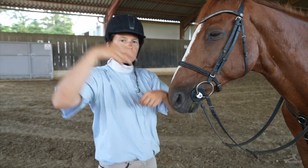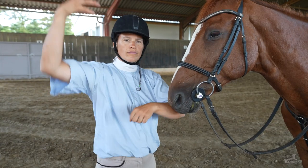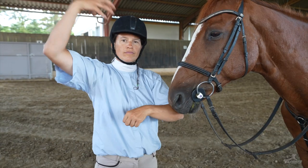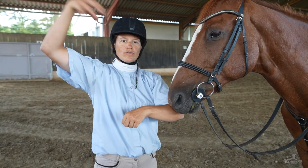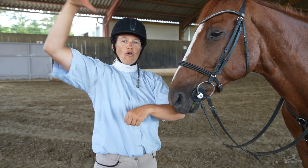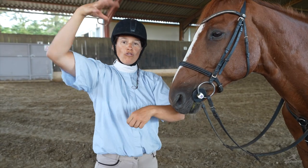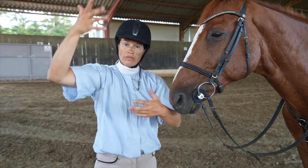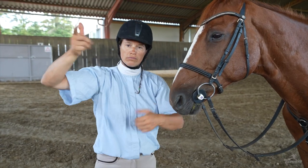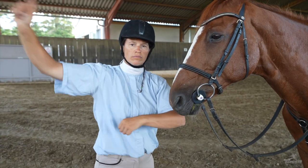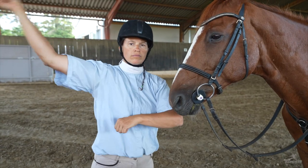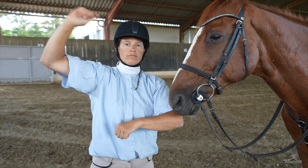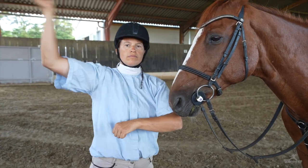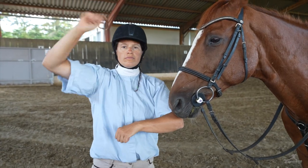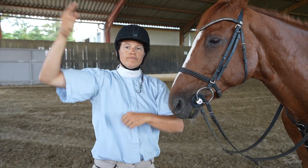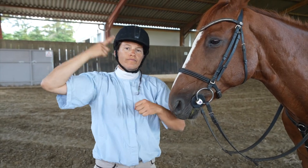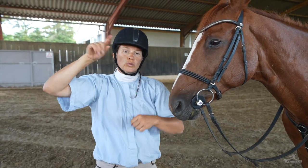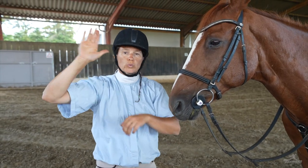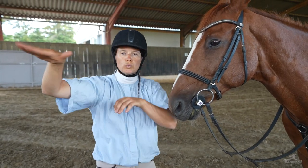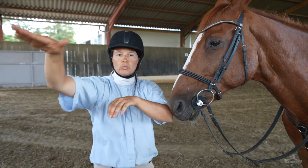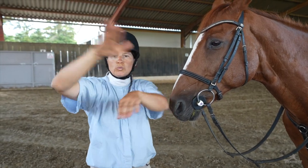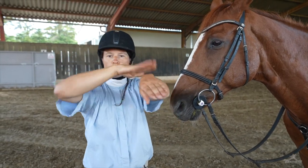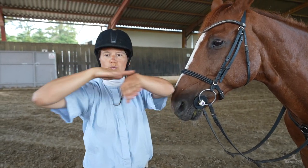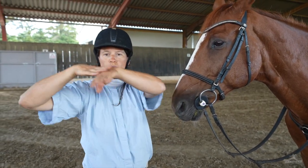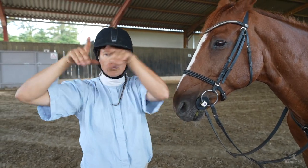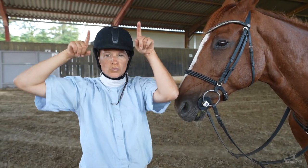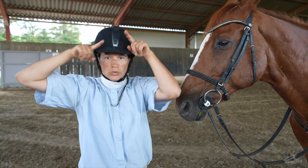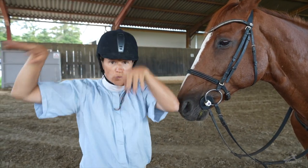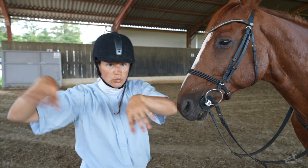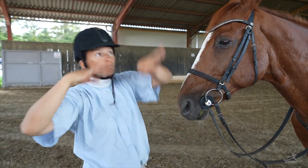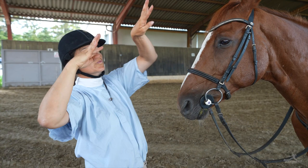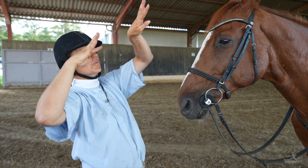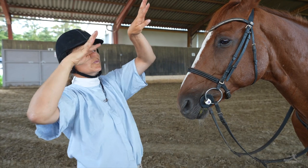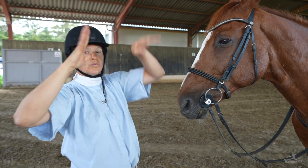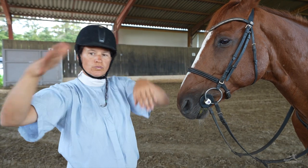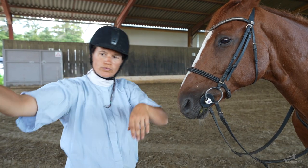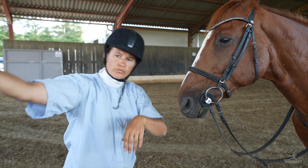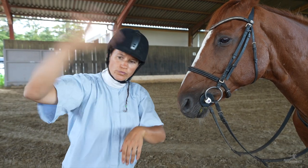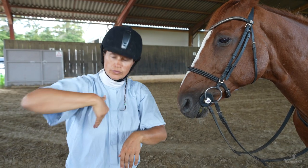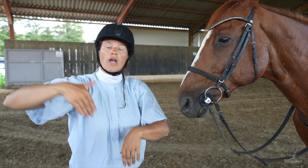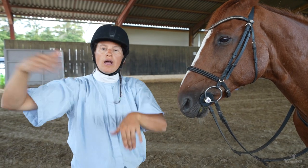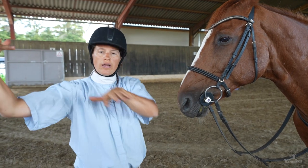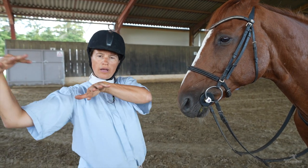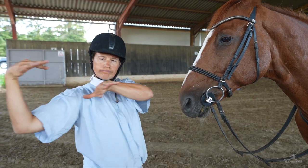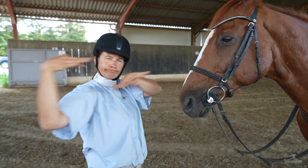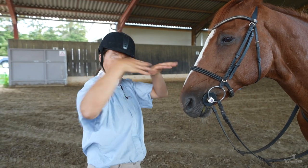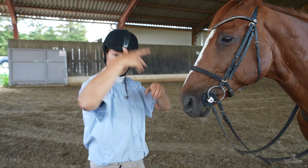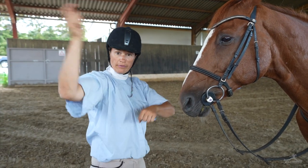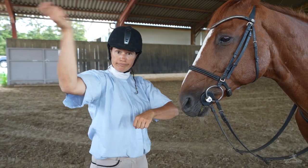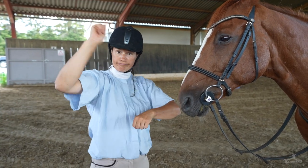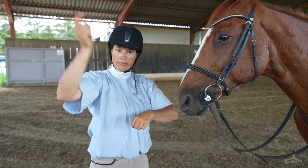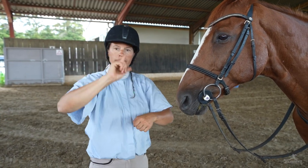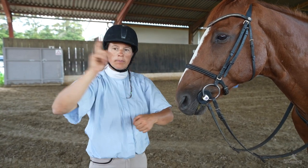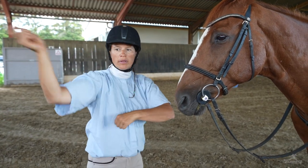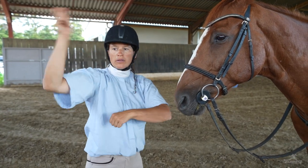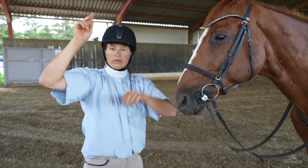And the ringing of the bell was used on farms to notify when it was time to gather in. Of course,